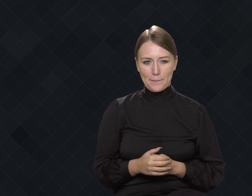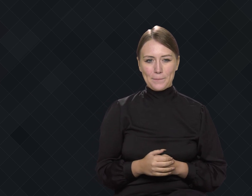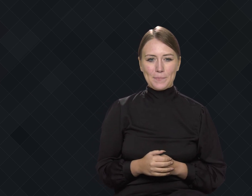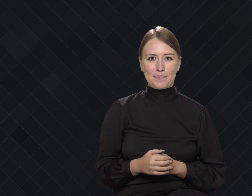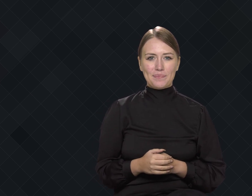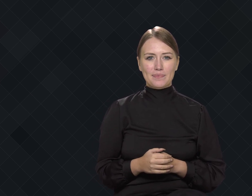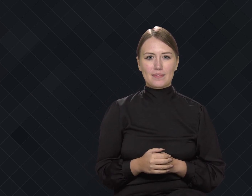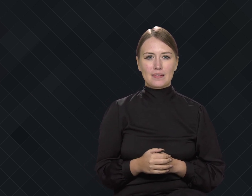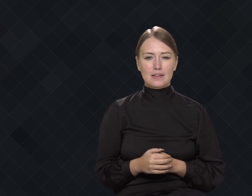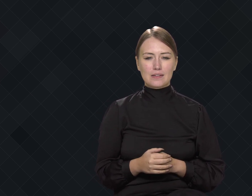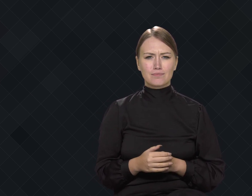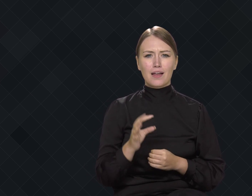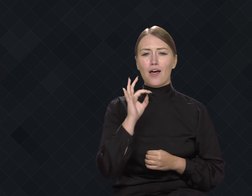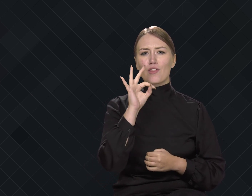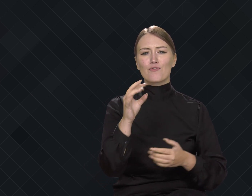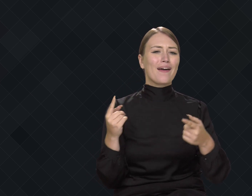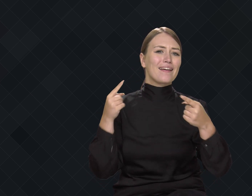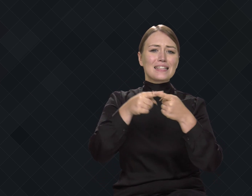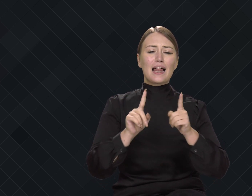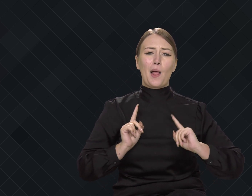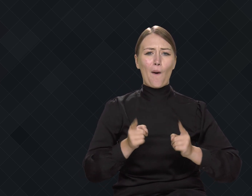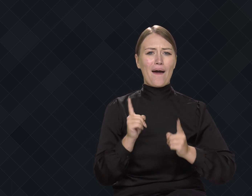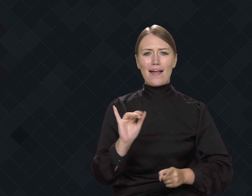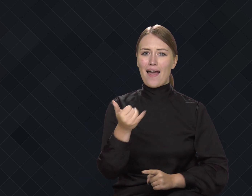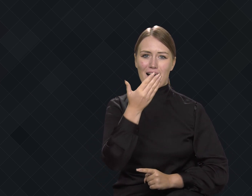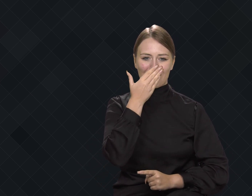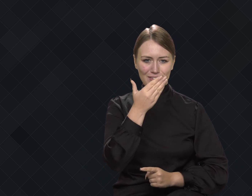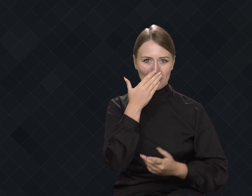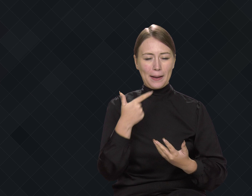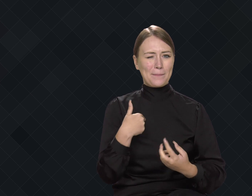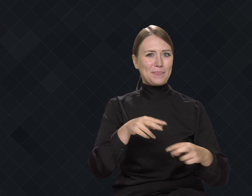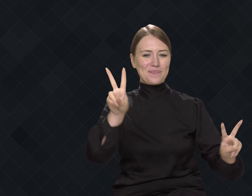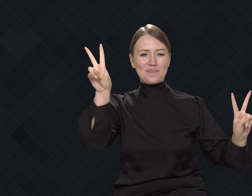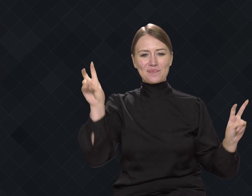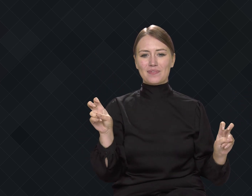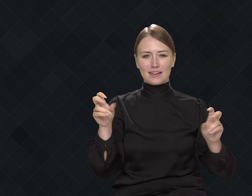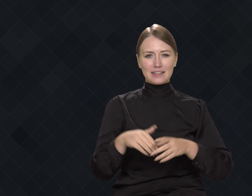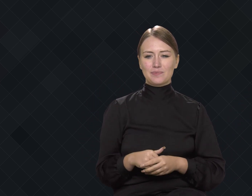The organization's goal was